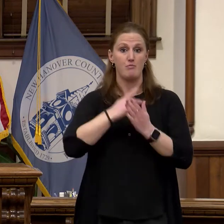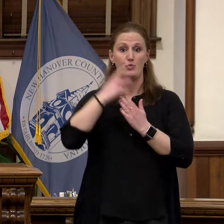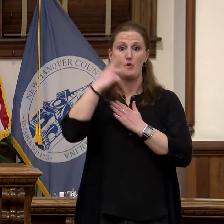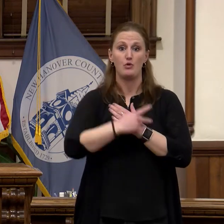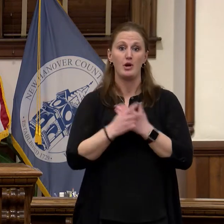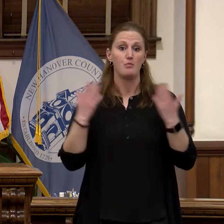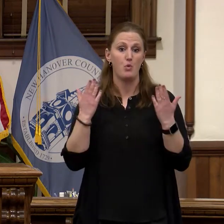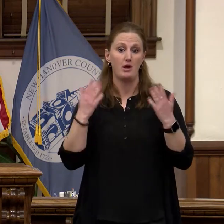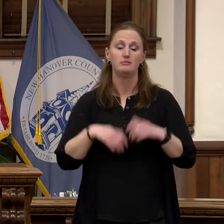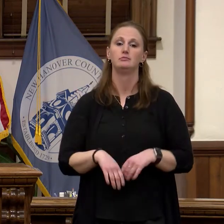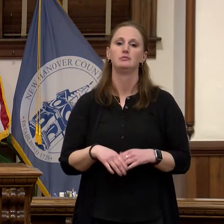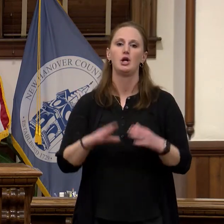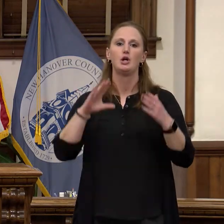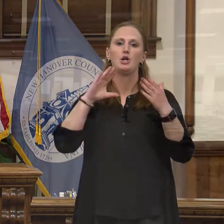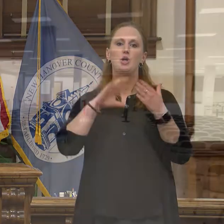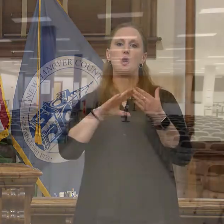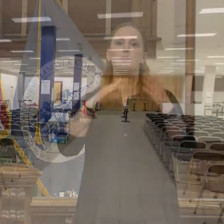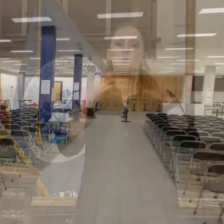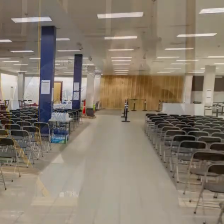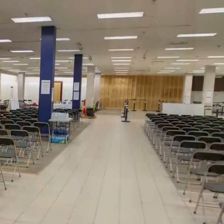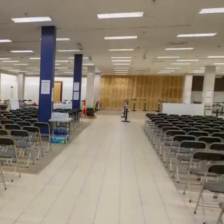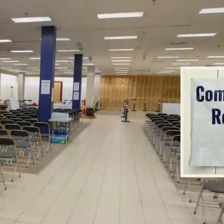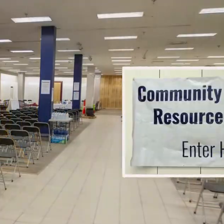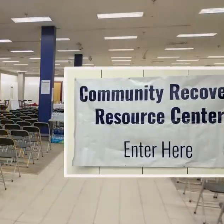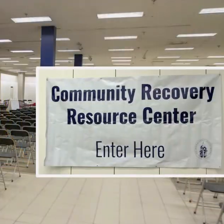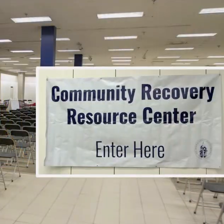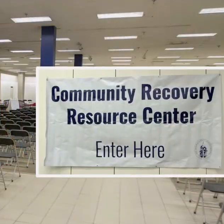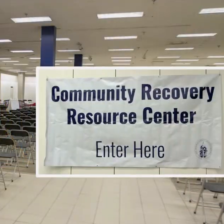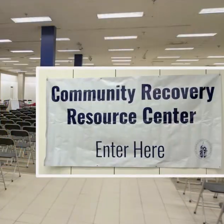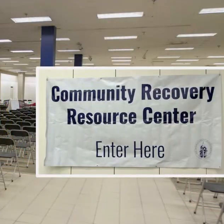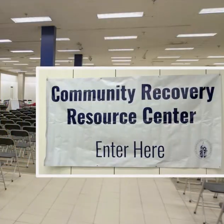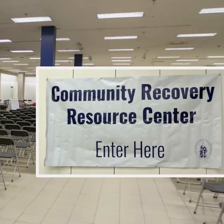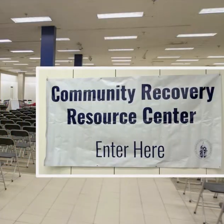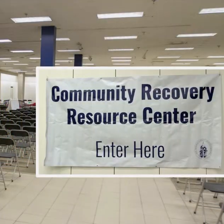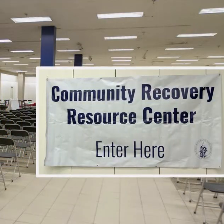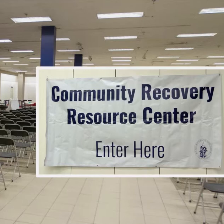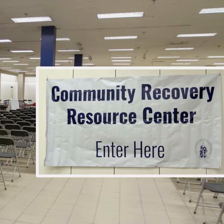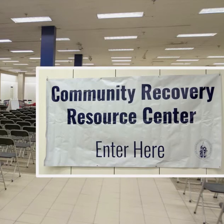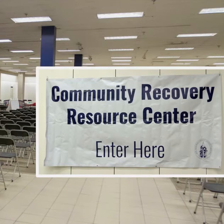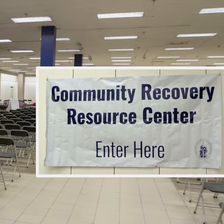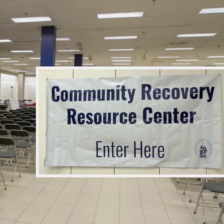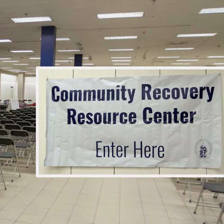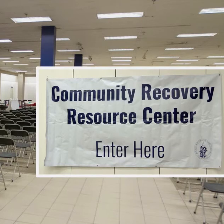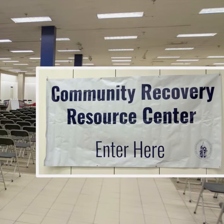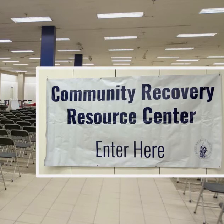Community Recovery Resource Center which was created immediately after Hurricane